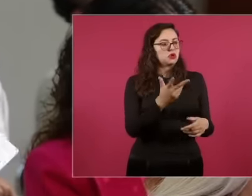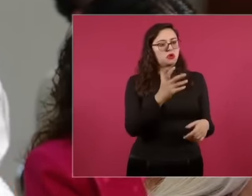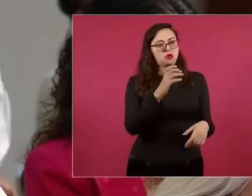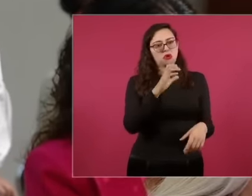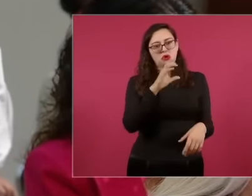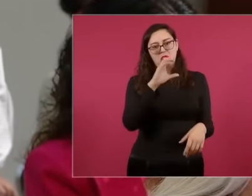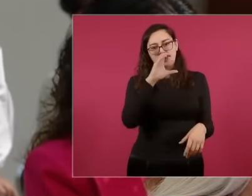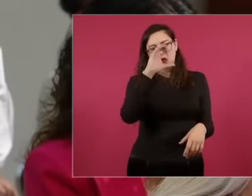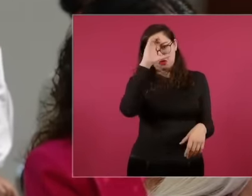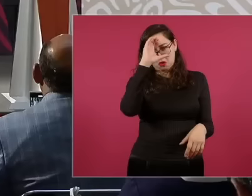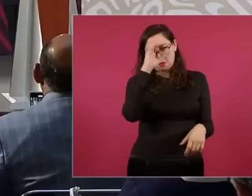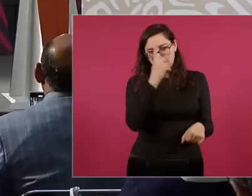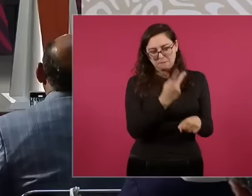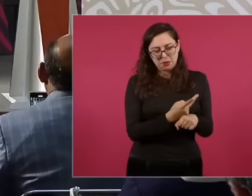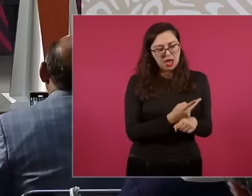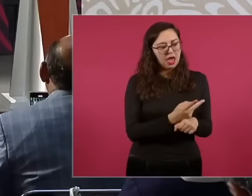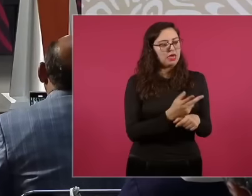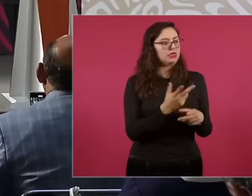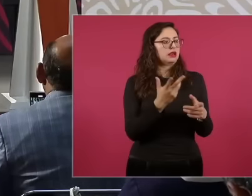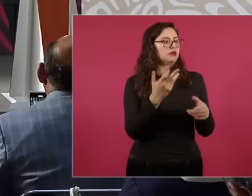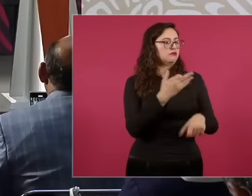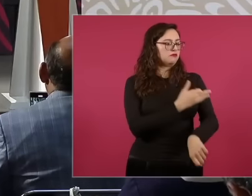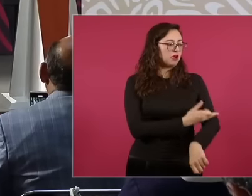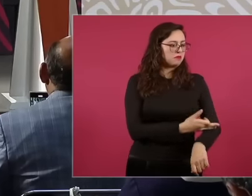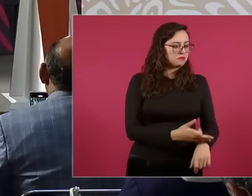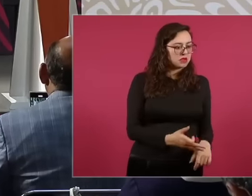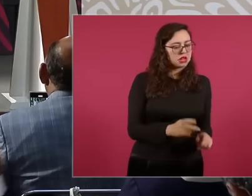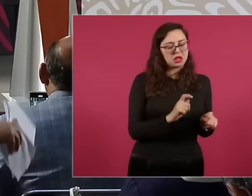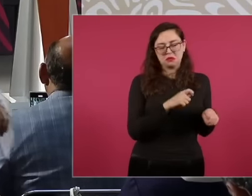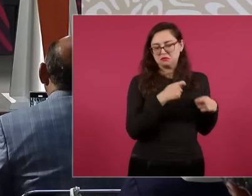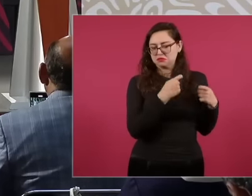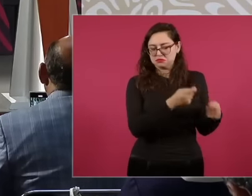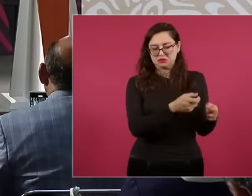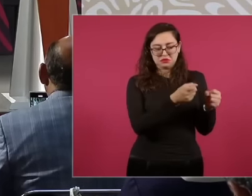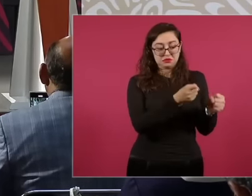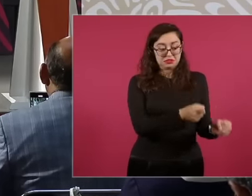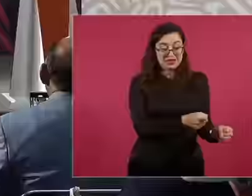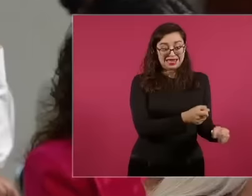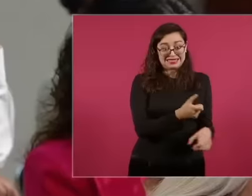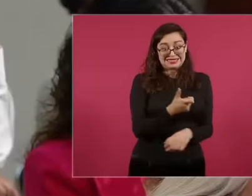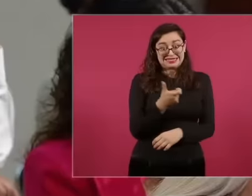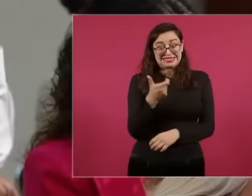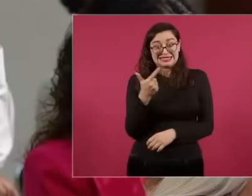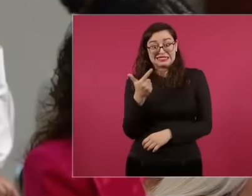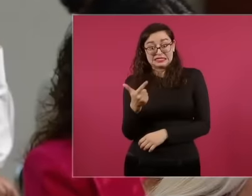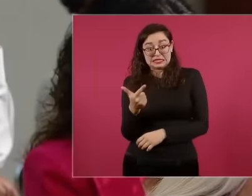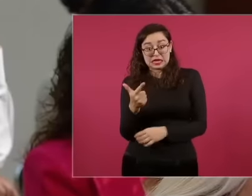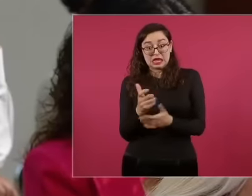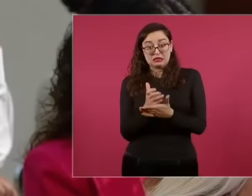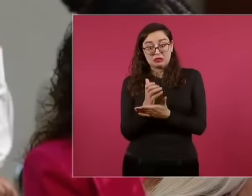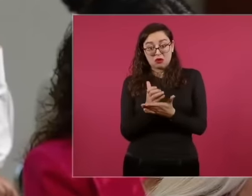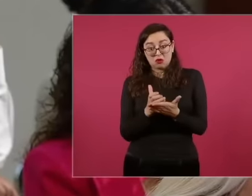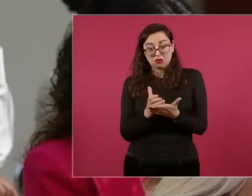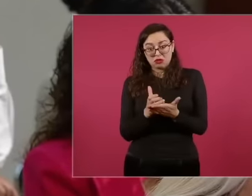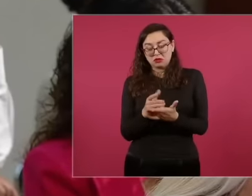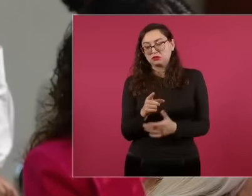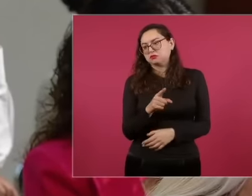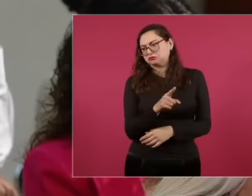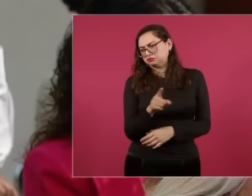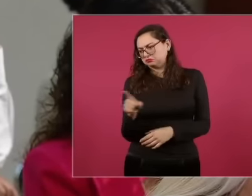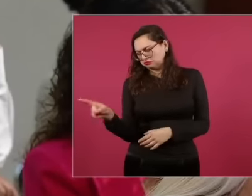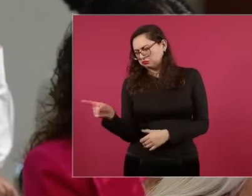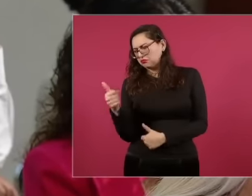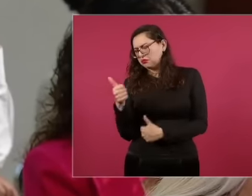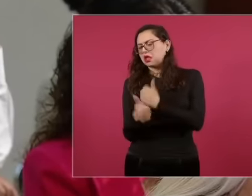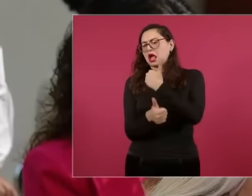the rulers in turns and seven for the rest? Builders could therefore try to get them